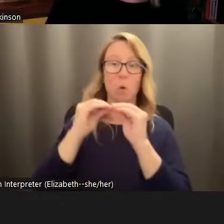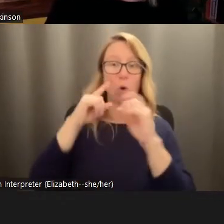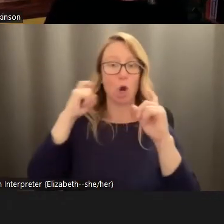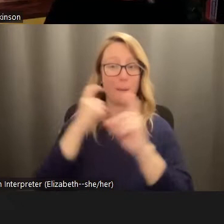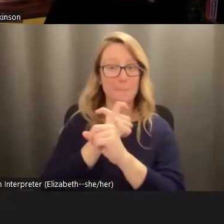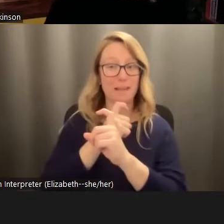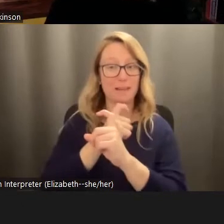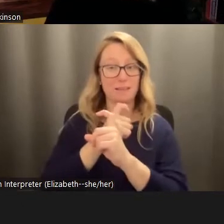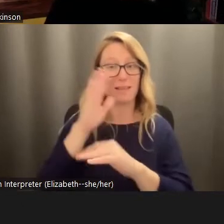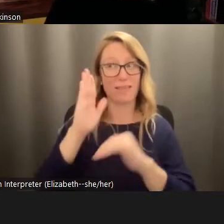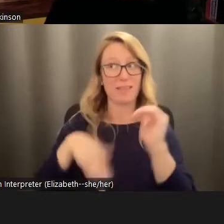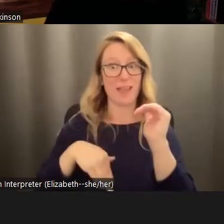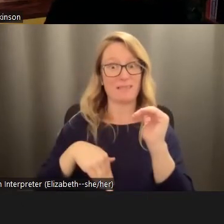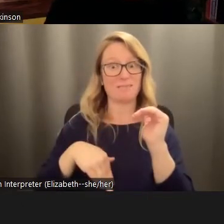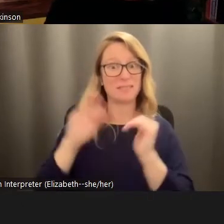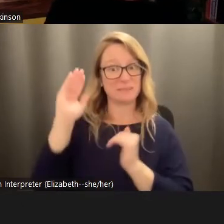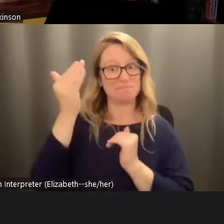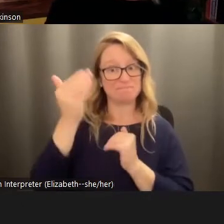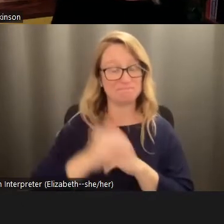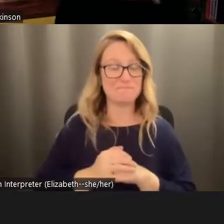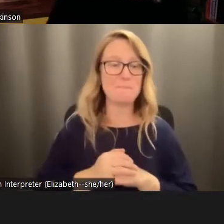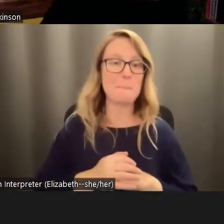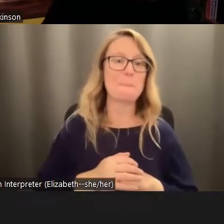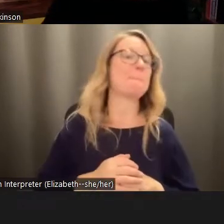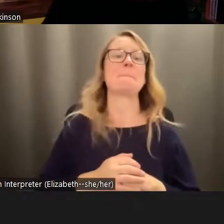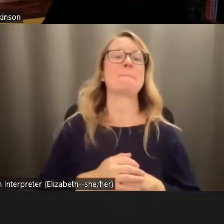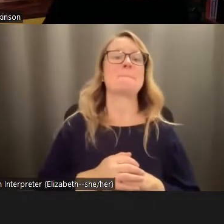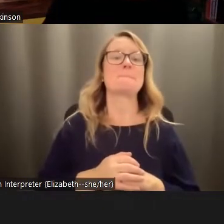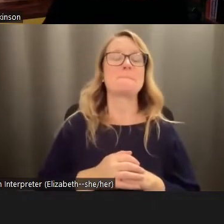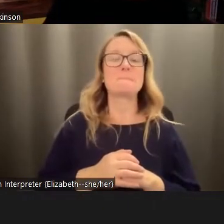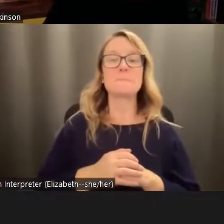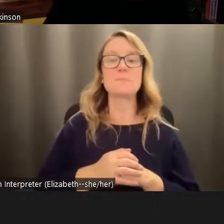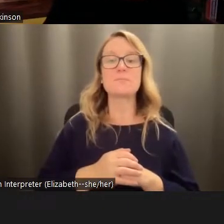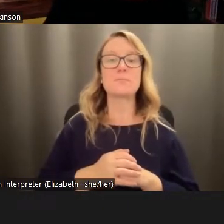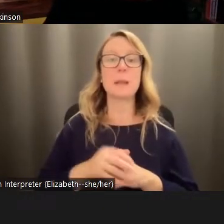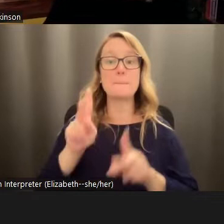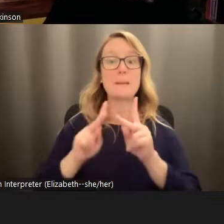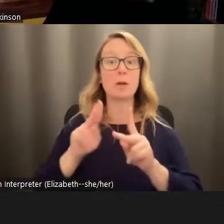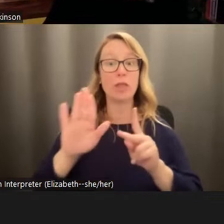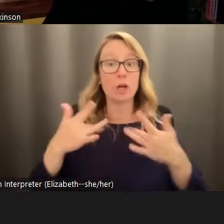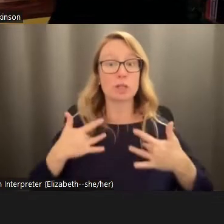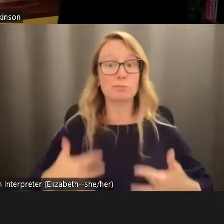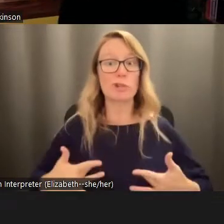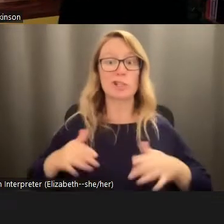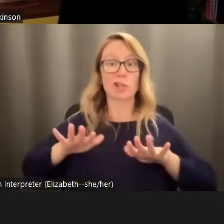complicated than, than it appears at first. Because a huge part of people's depression. And anxiety actually comes from